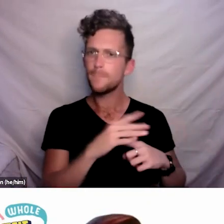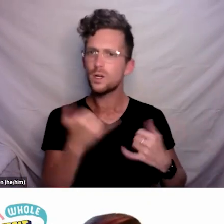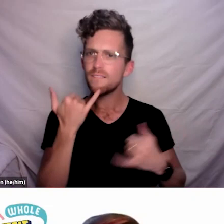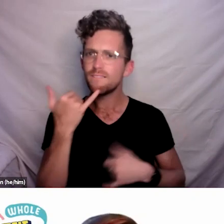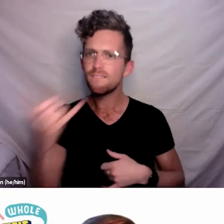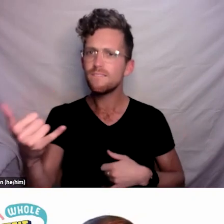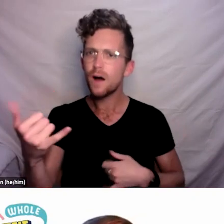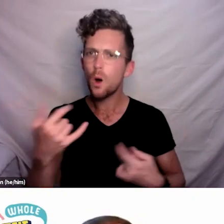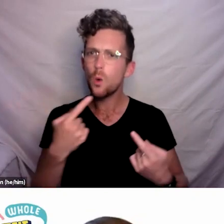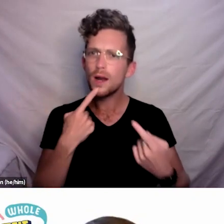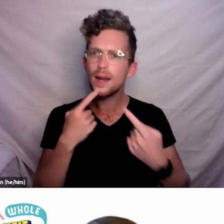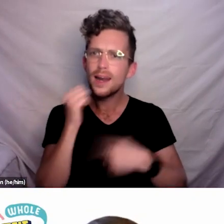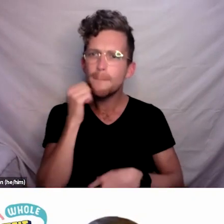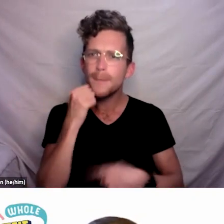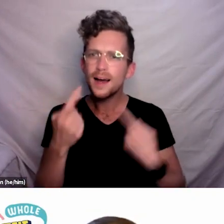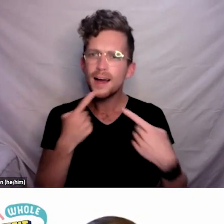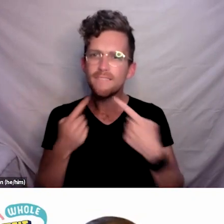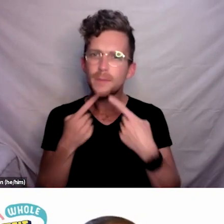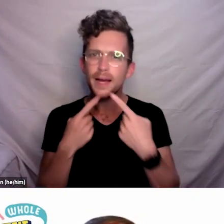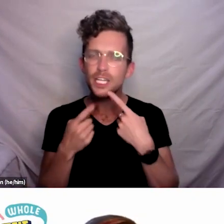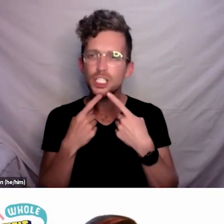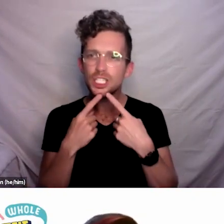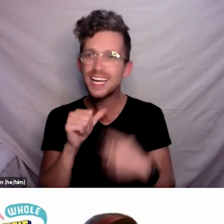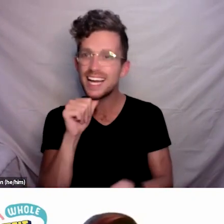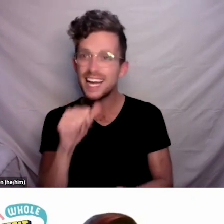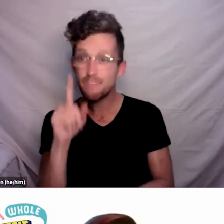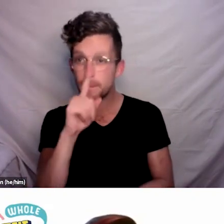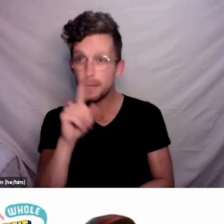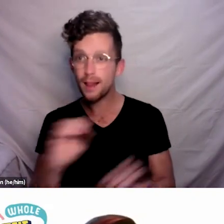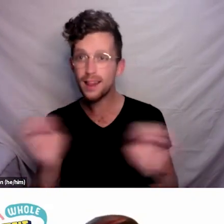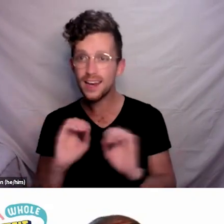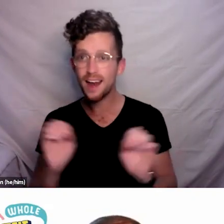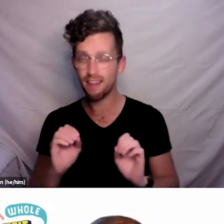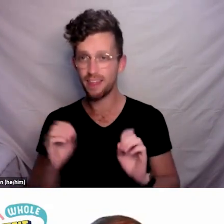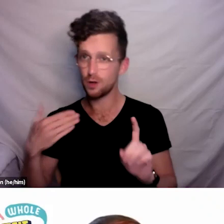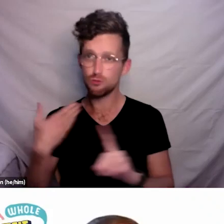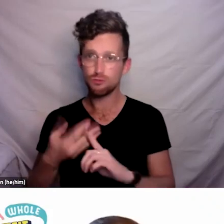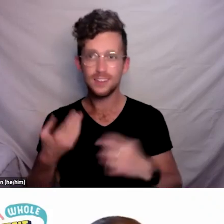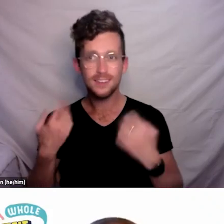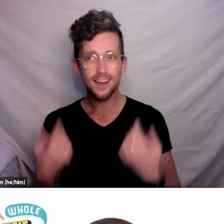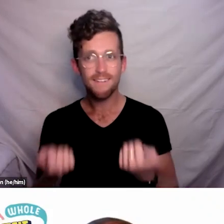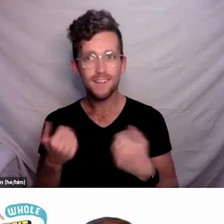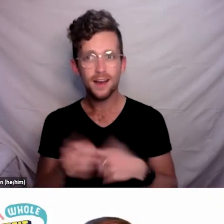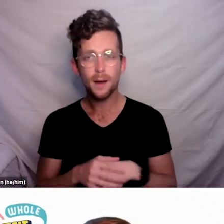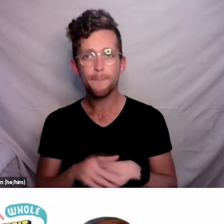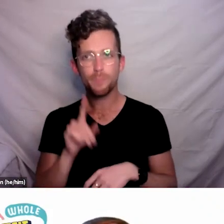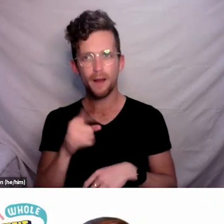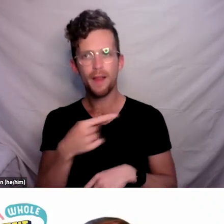that we have just in case people don’t have those. But these will be available on various websites as well.